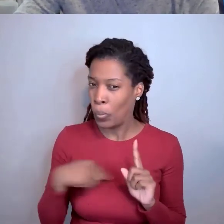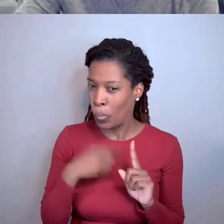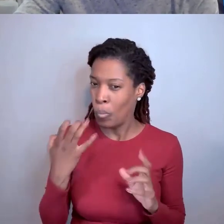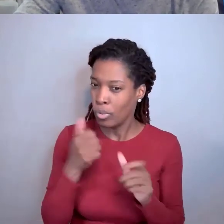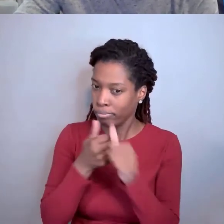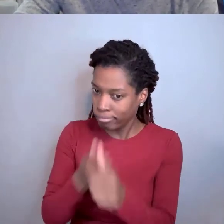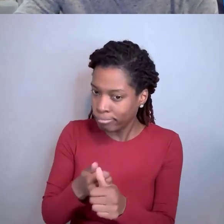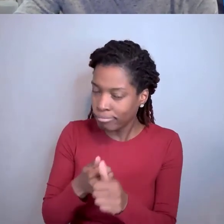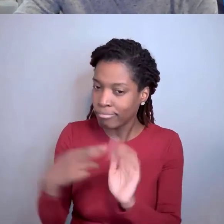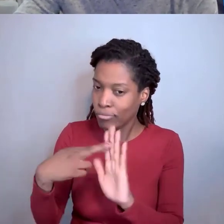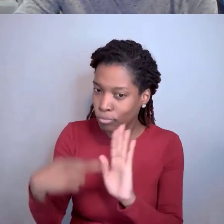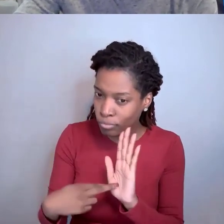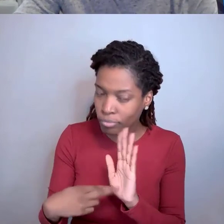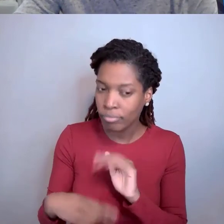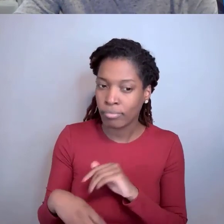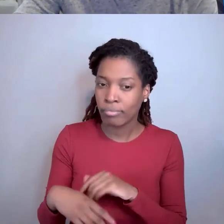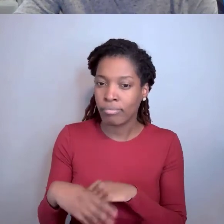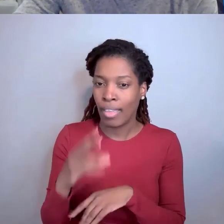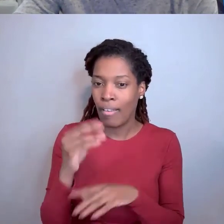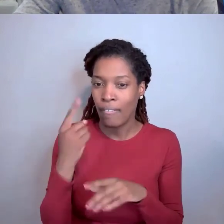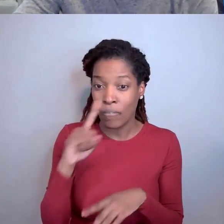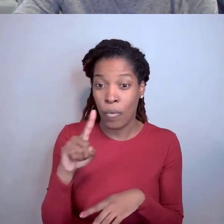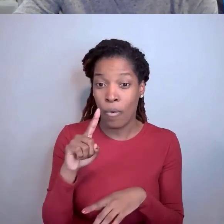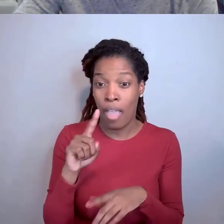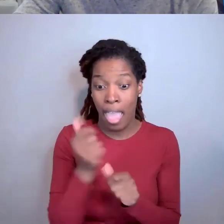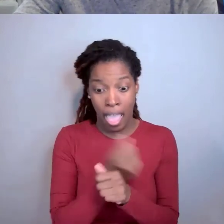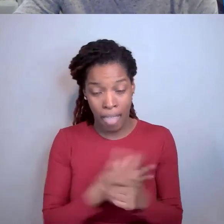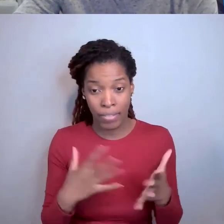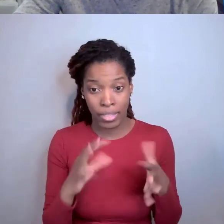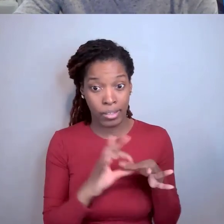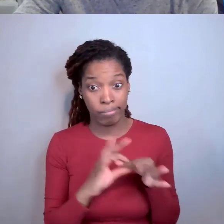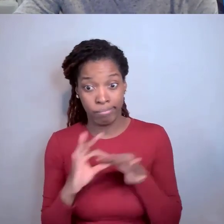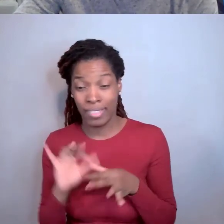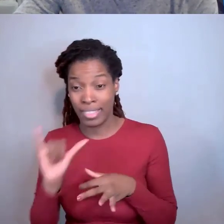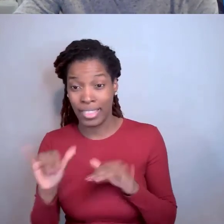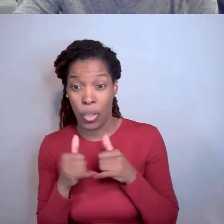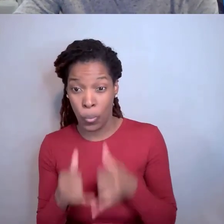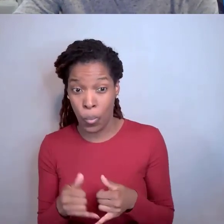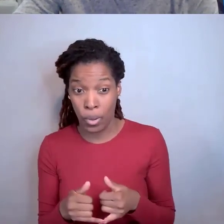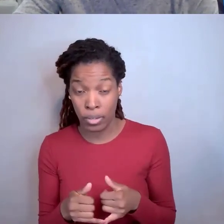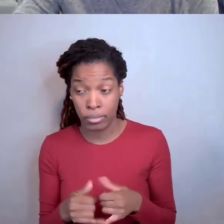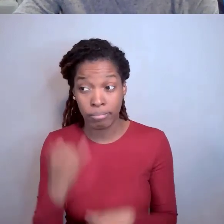or the strings that came attached to that award. So if you have a subject invention